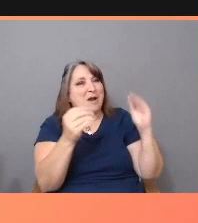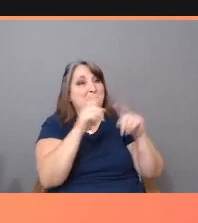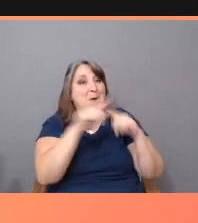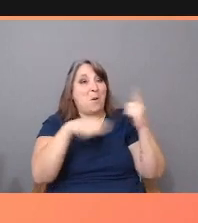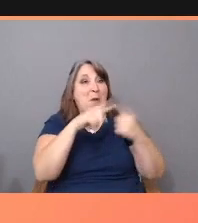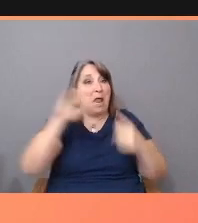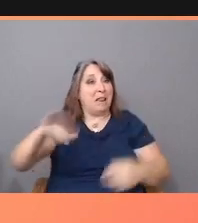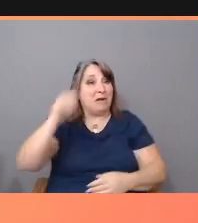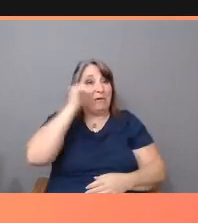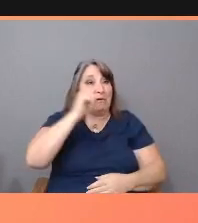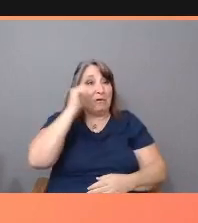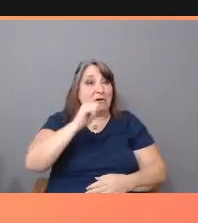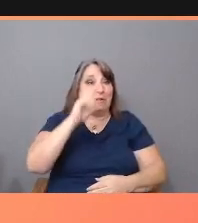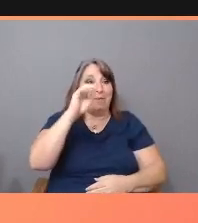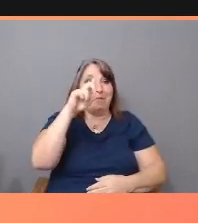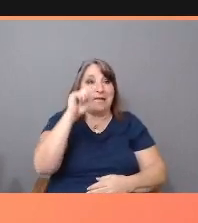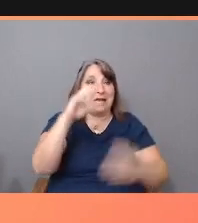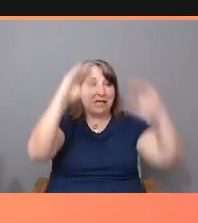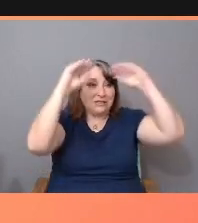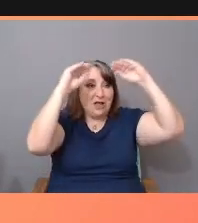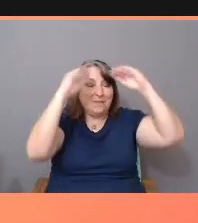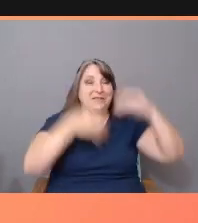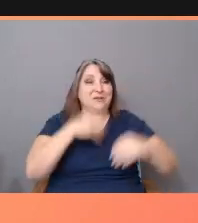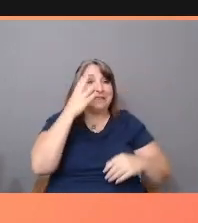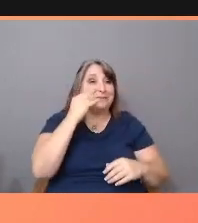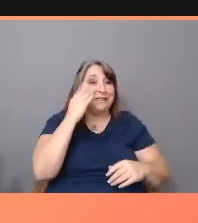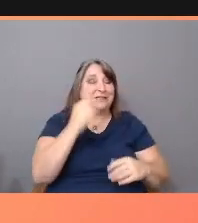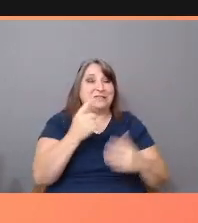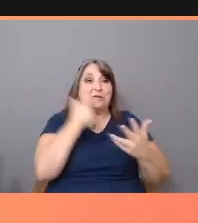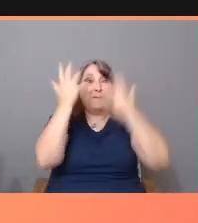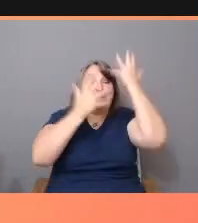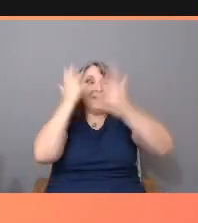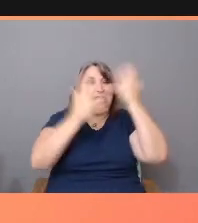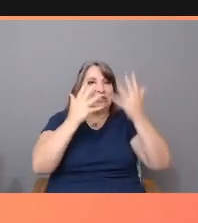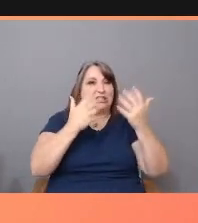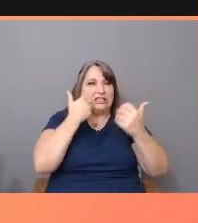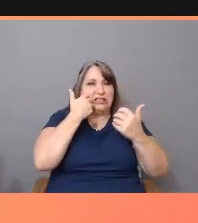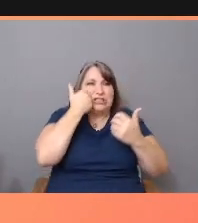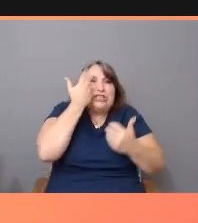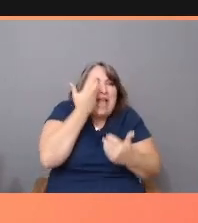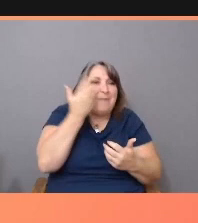to experience humiliation and shame for my racial identity, because whatever I read or watched